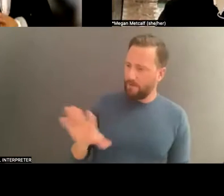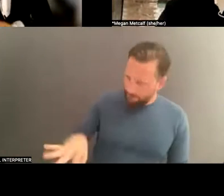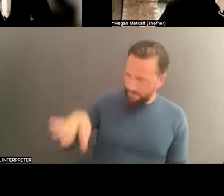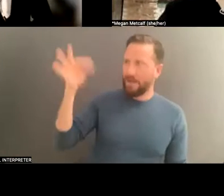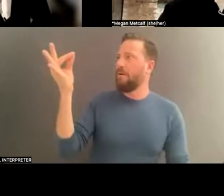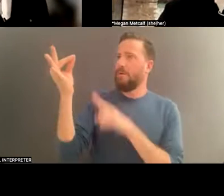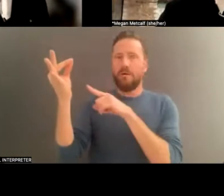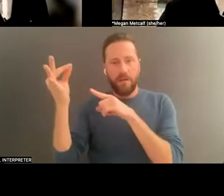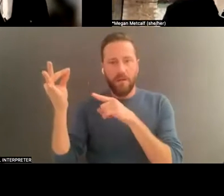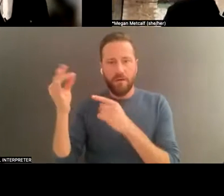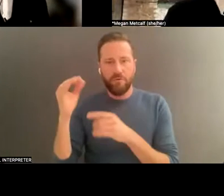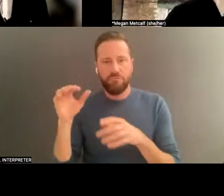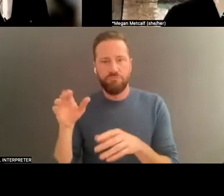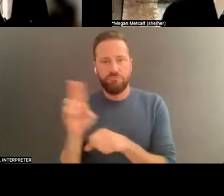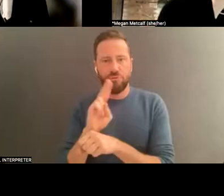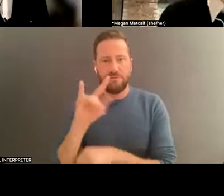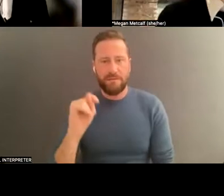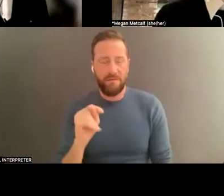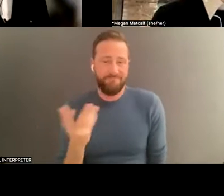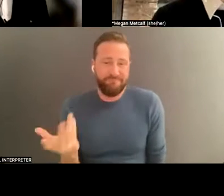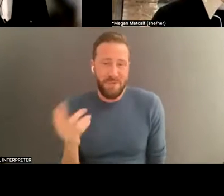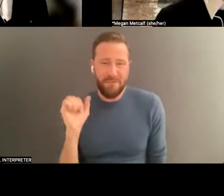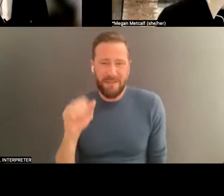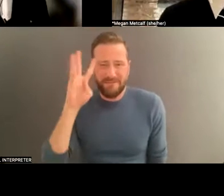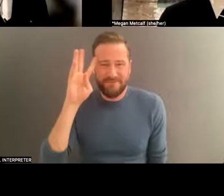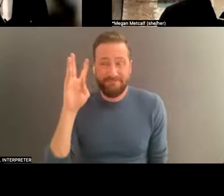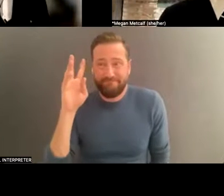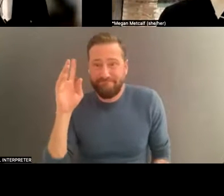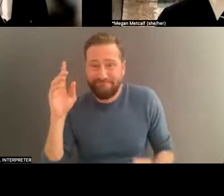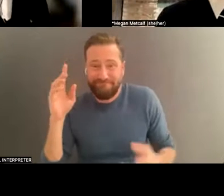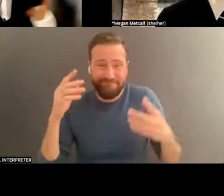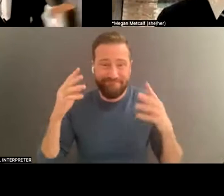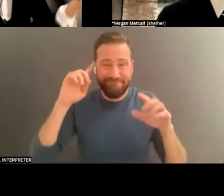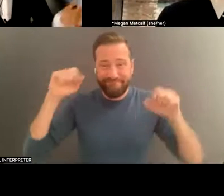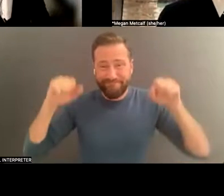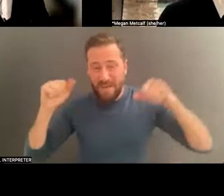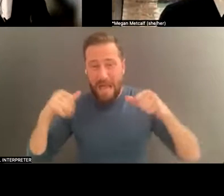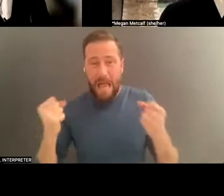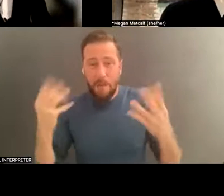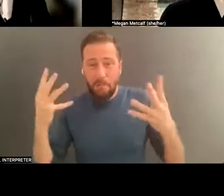question of like how much access , Vimeo, YouTube, Instagram